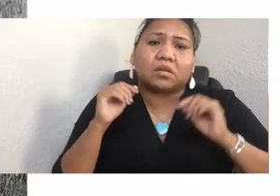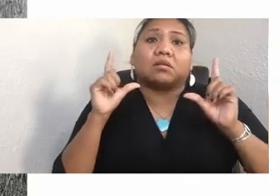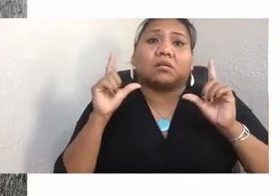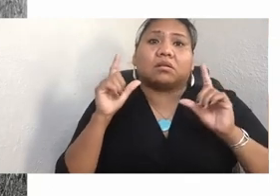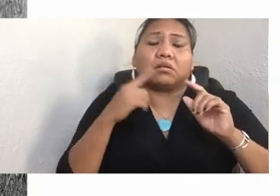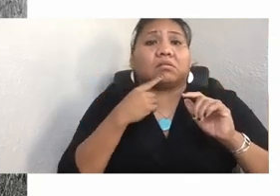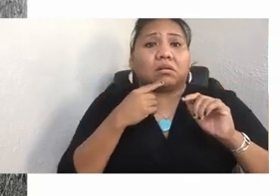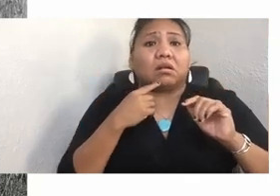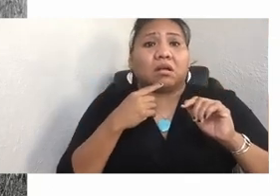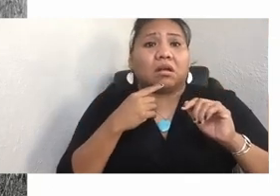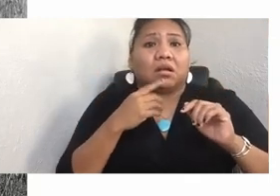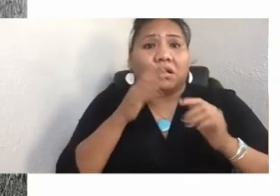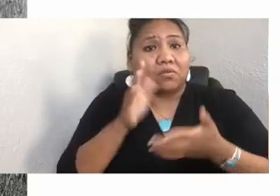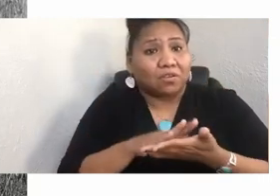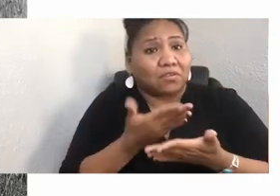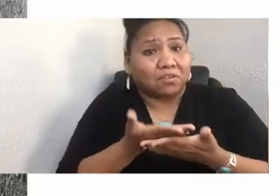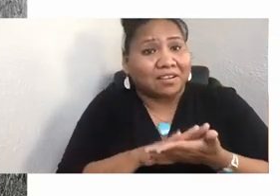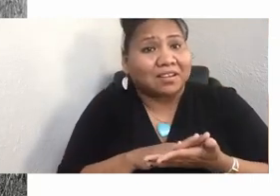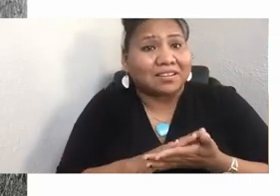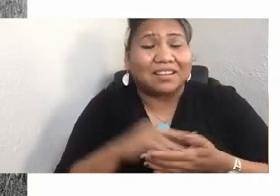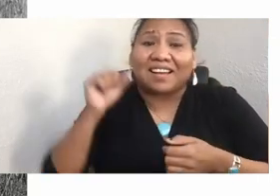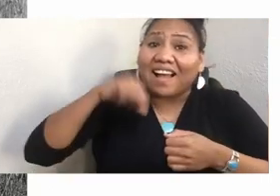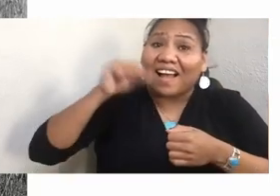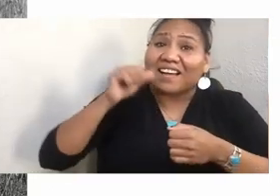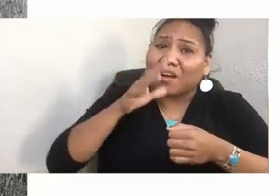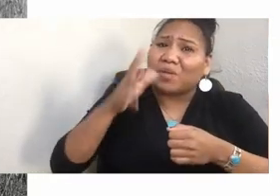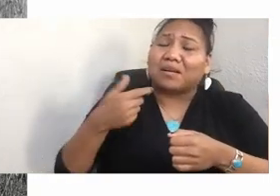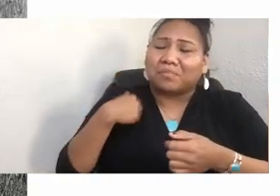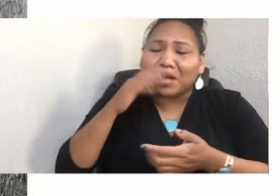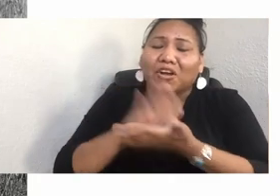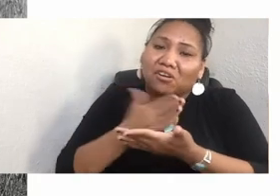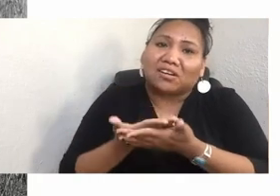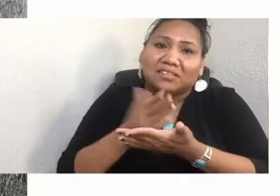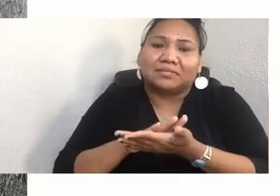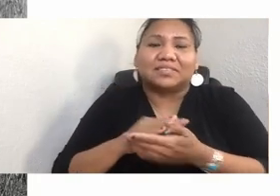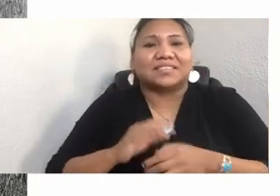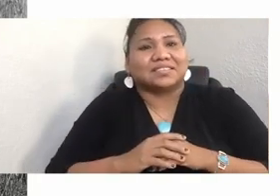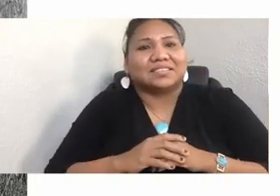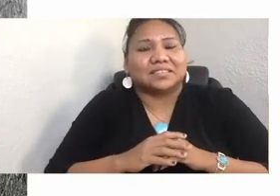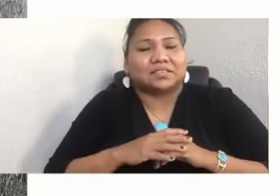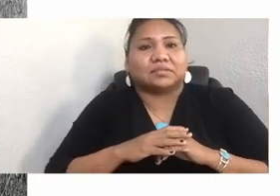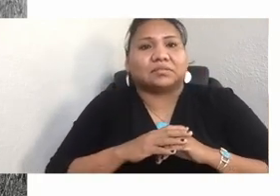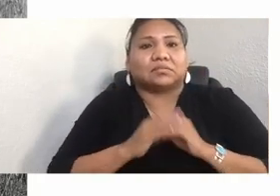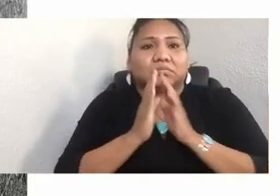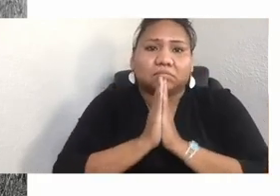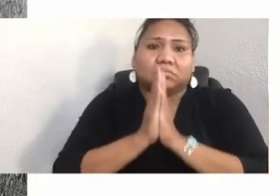She said, yeah, grandma. I'll cook. Well, will you pray with me? Yeah, grandma.